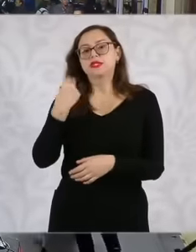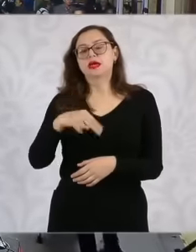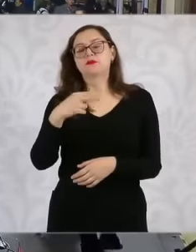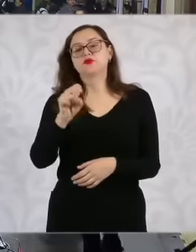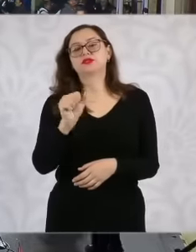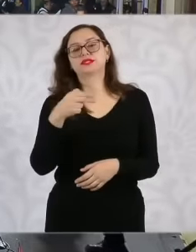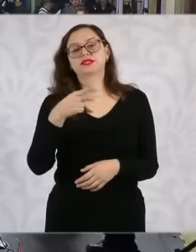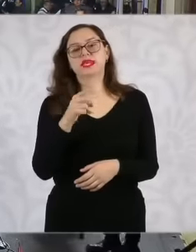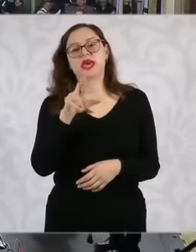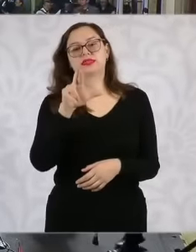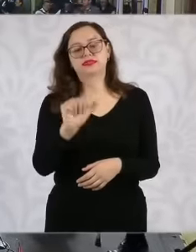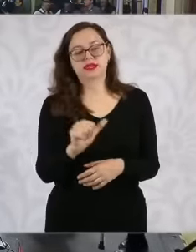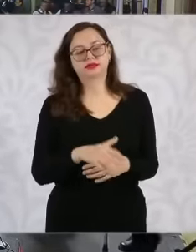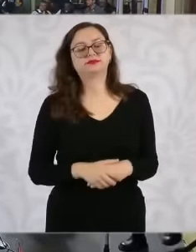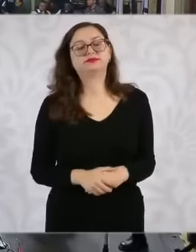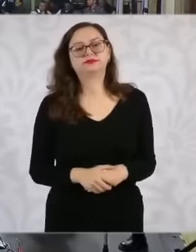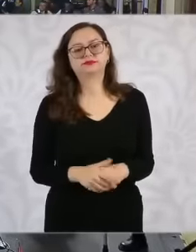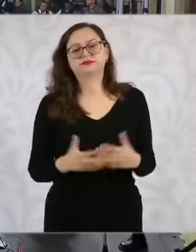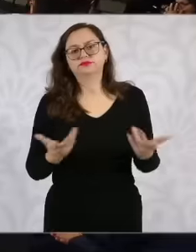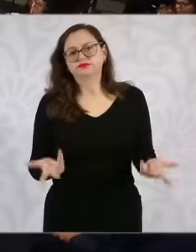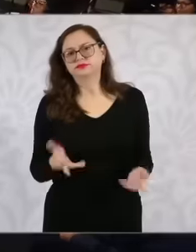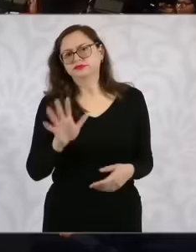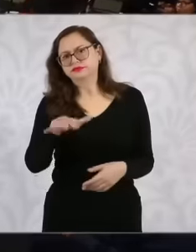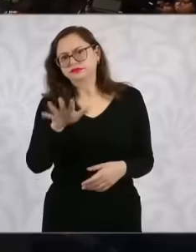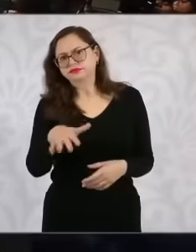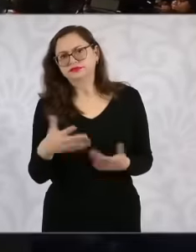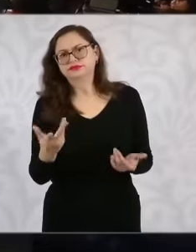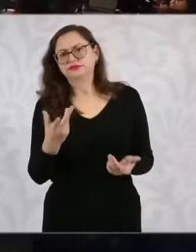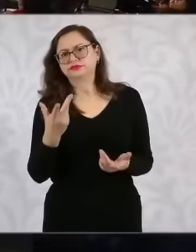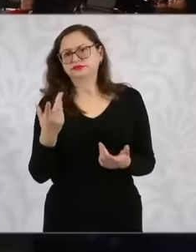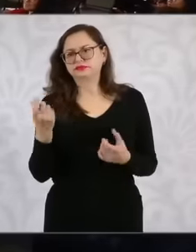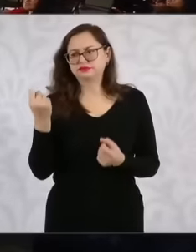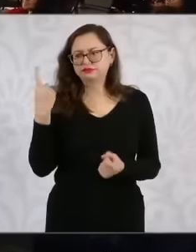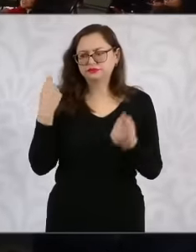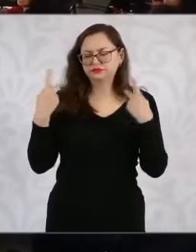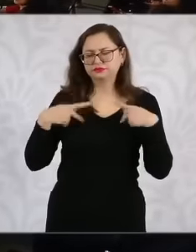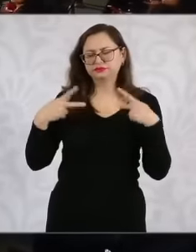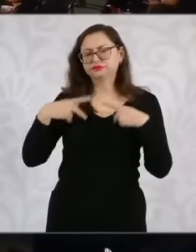they have told us that in Culiacán there are no supplies that are already running out in the shopping centers